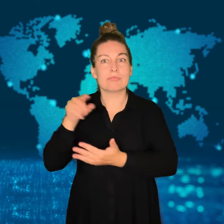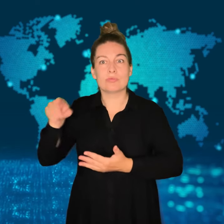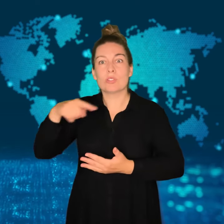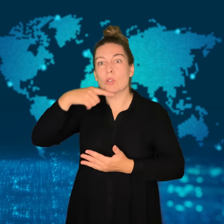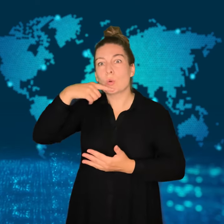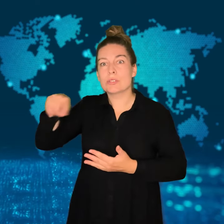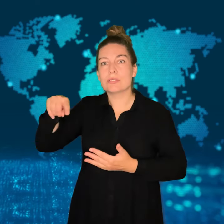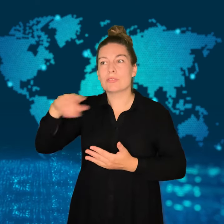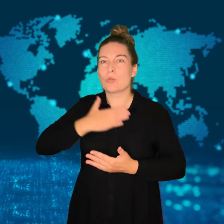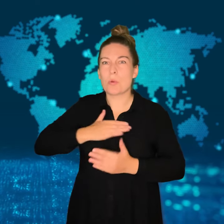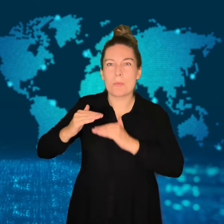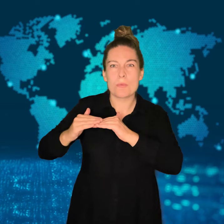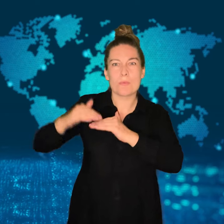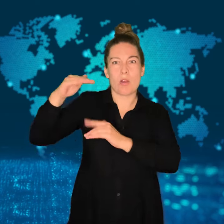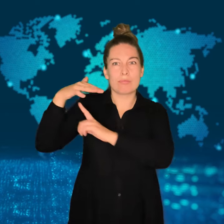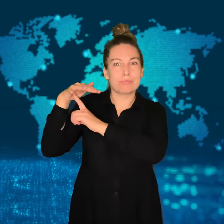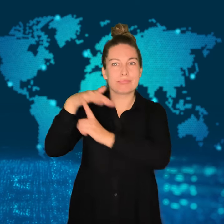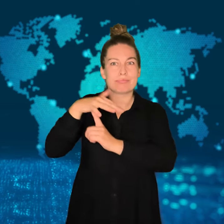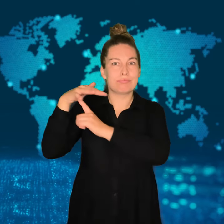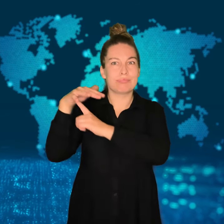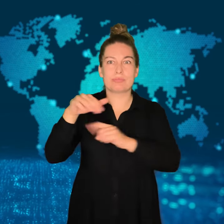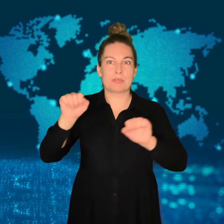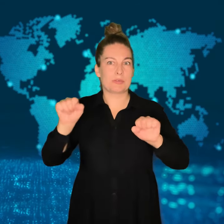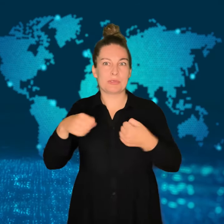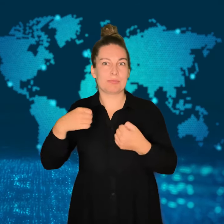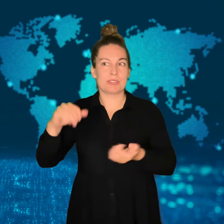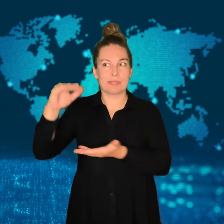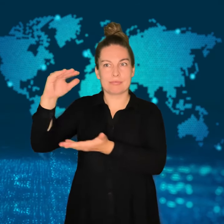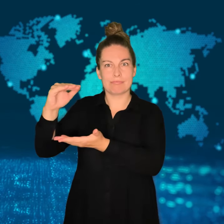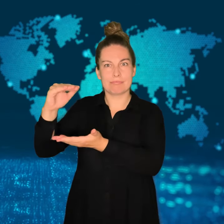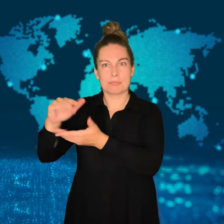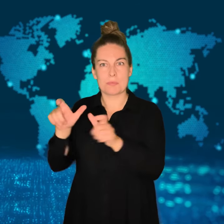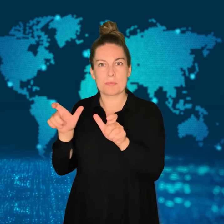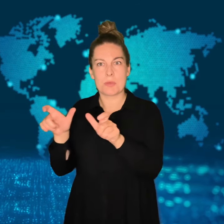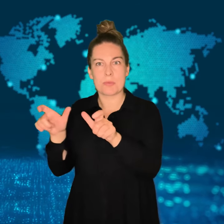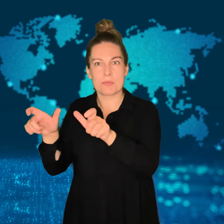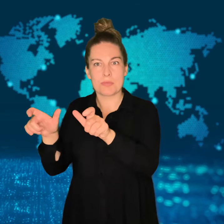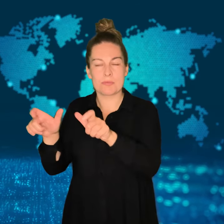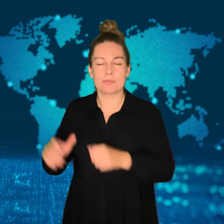as well as taking away a portion of Russia's ability to launch helicopters.